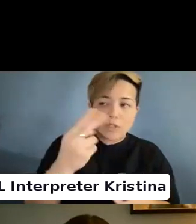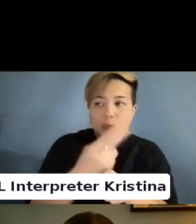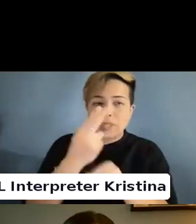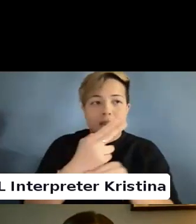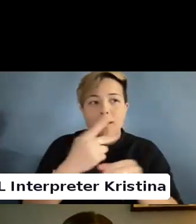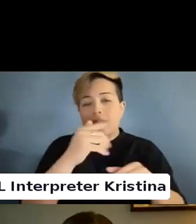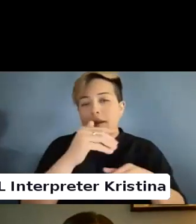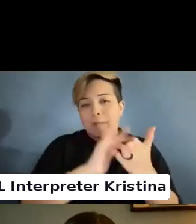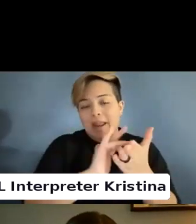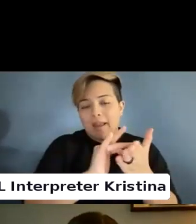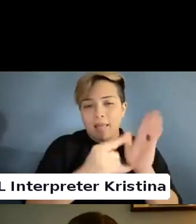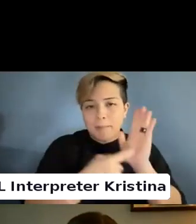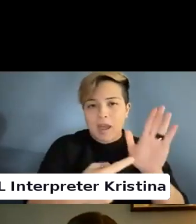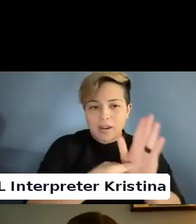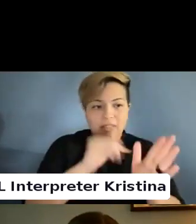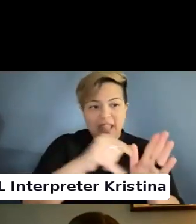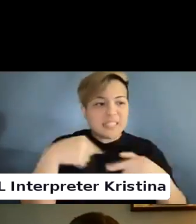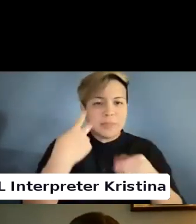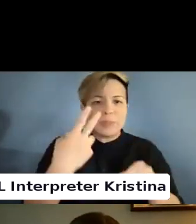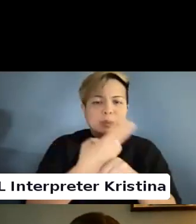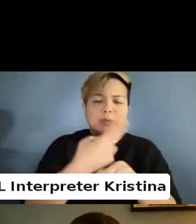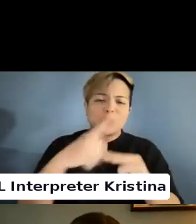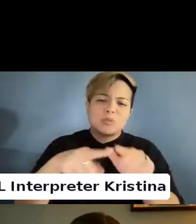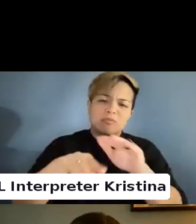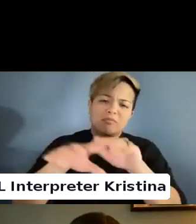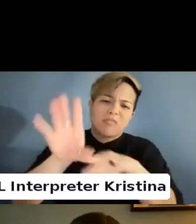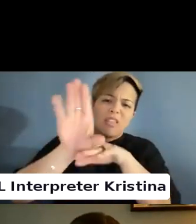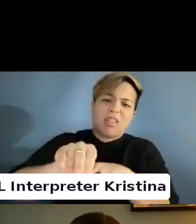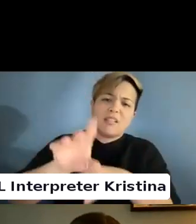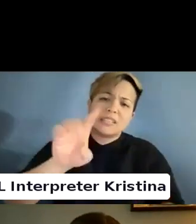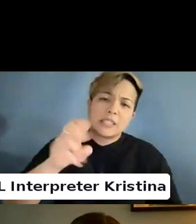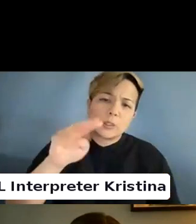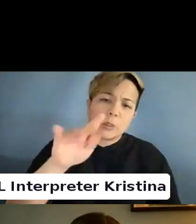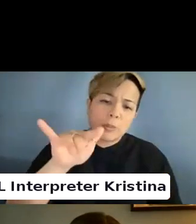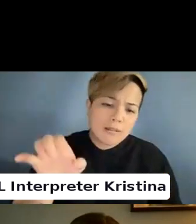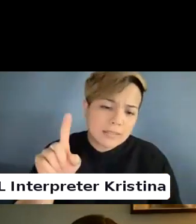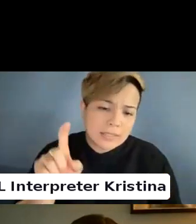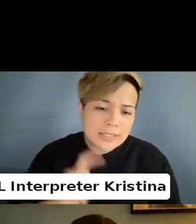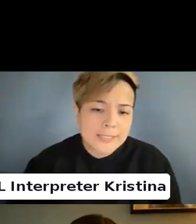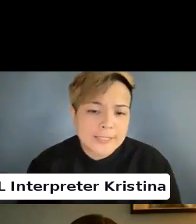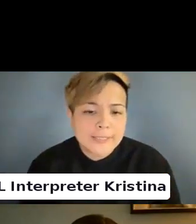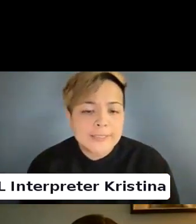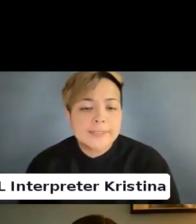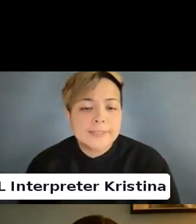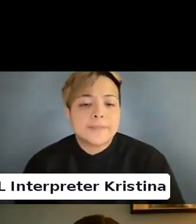is used to dehumanize?